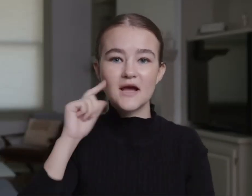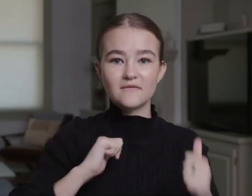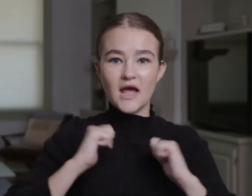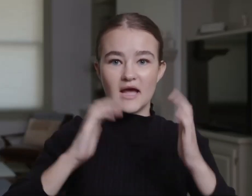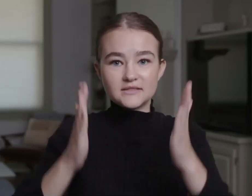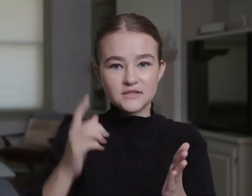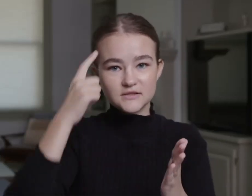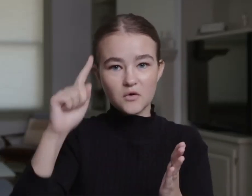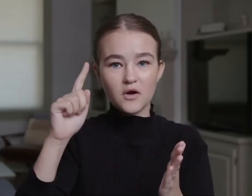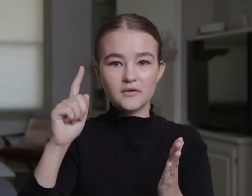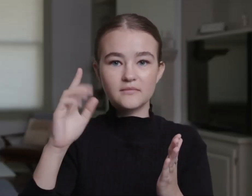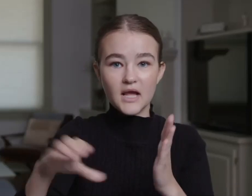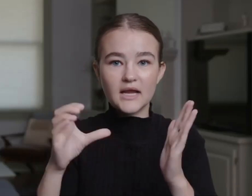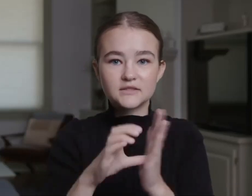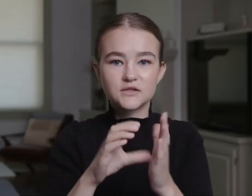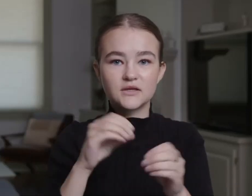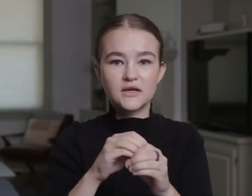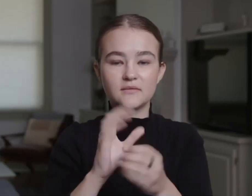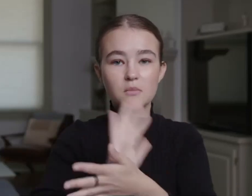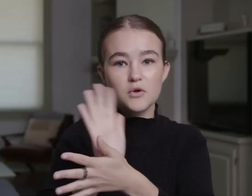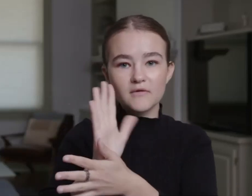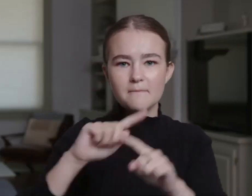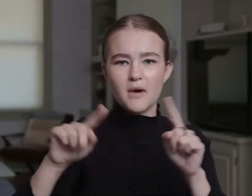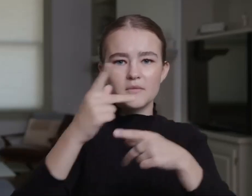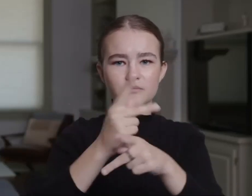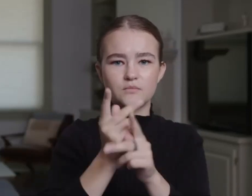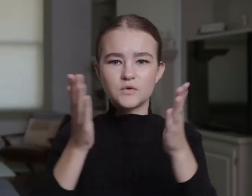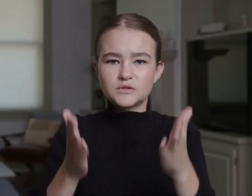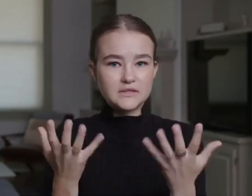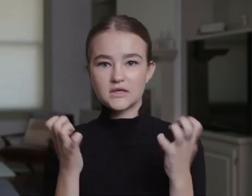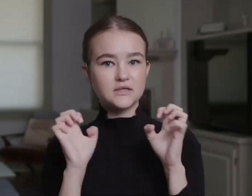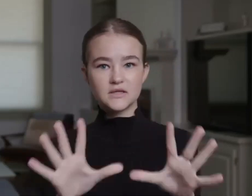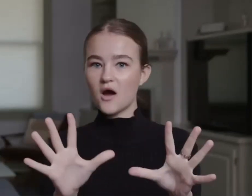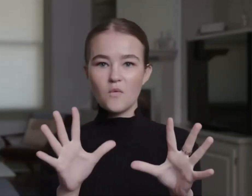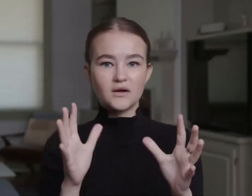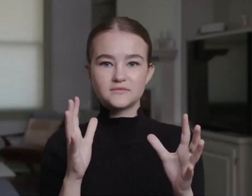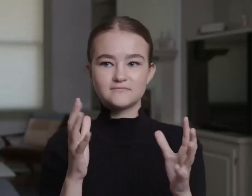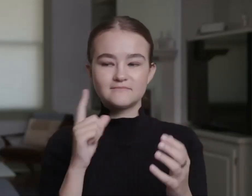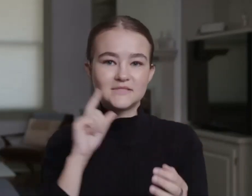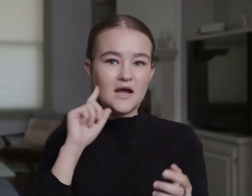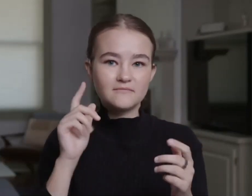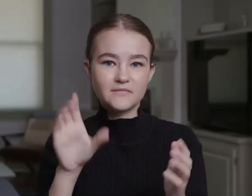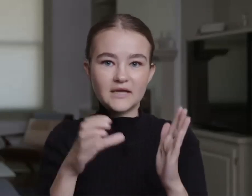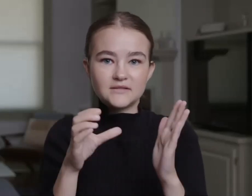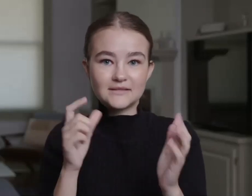John Krasinski intended for the character Regan to be played by a deaf actress.